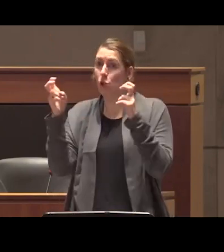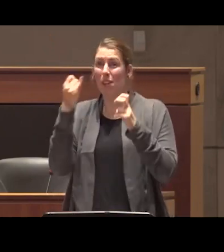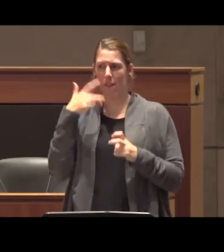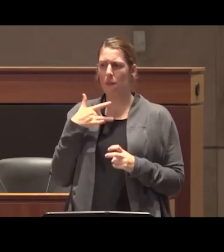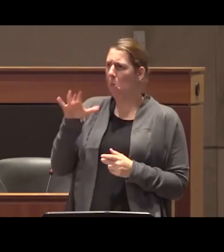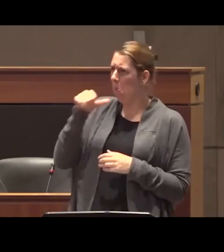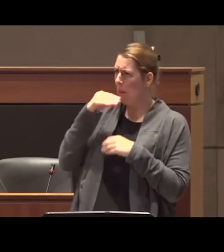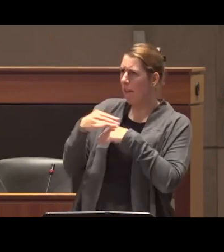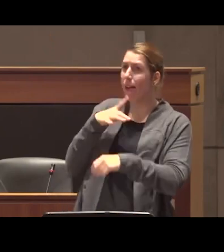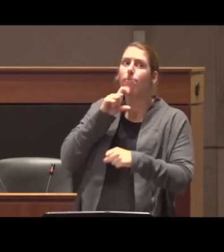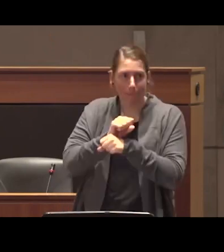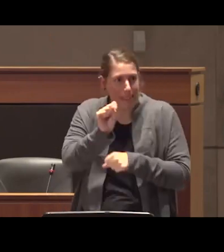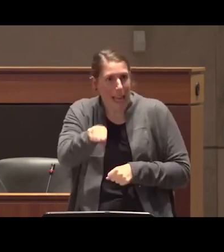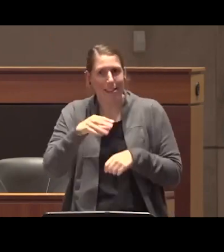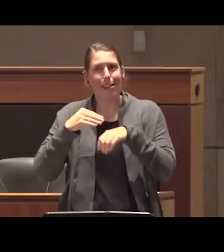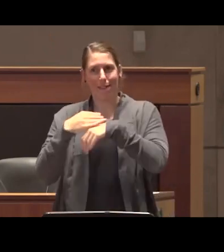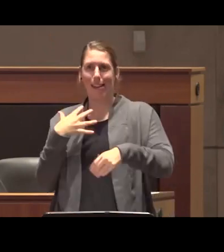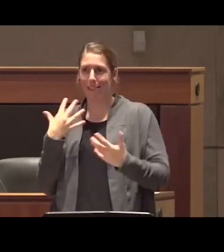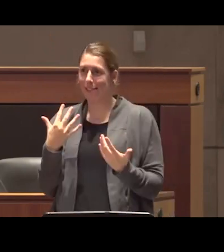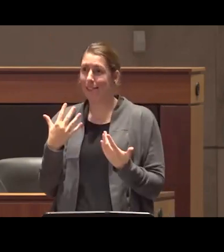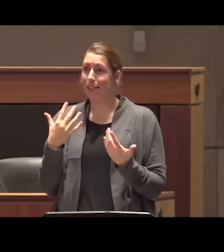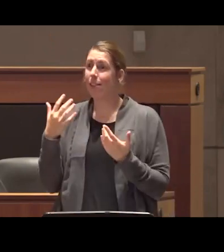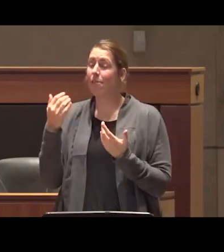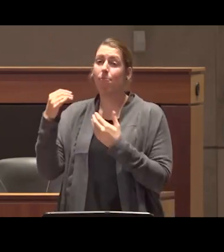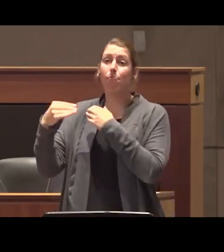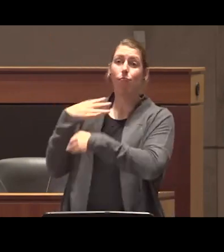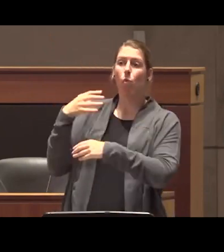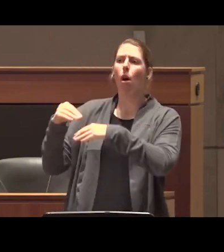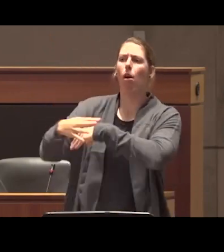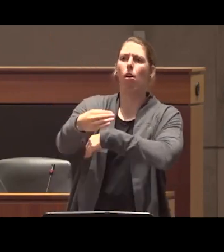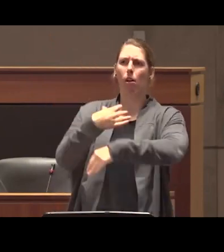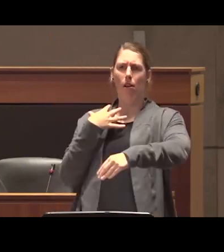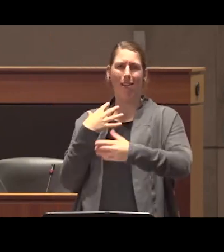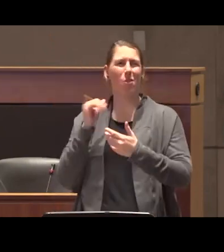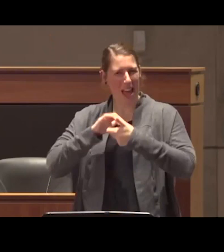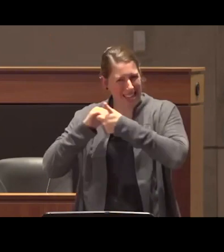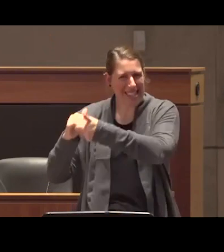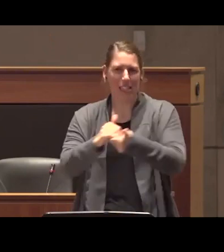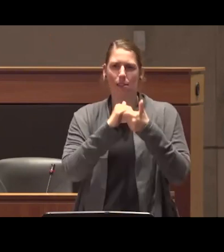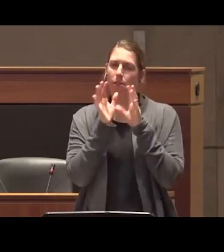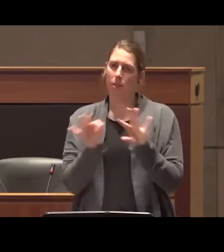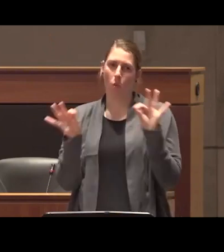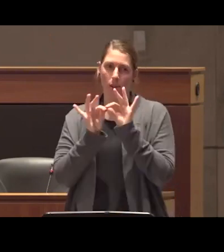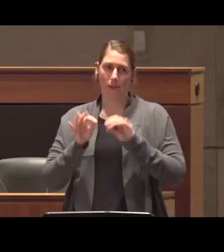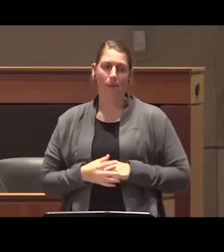you it does whether directly or indirectly and so that Coalition building piece is really vital